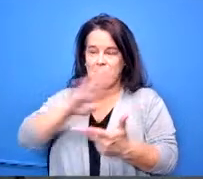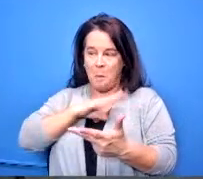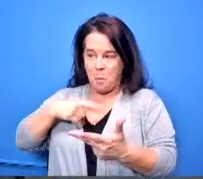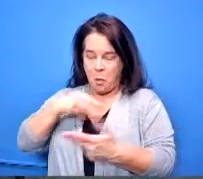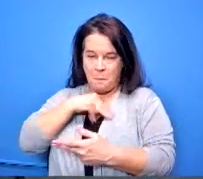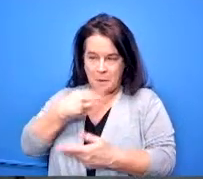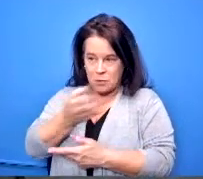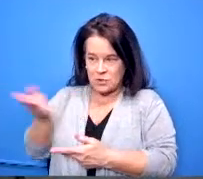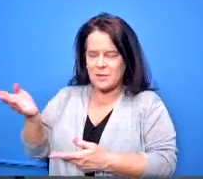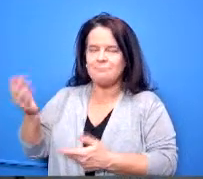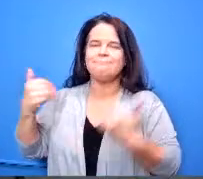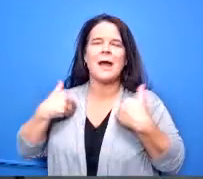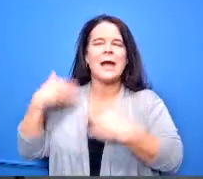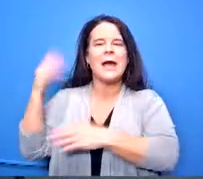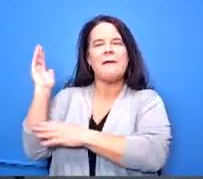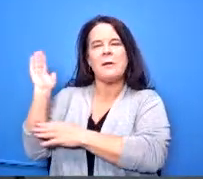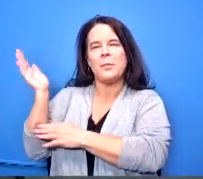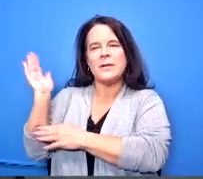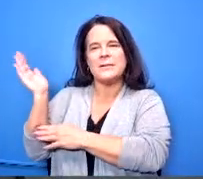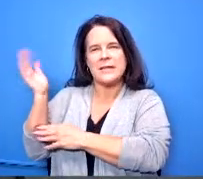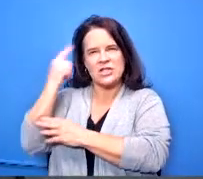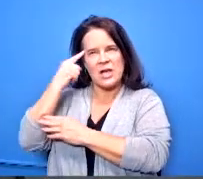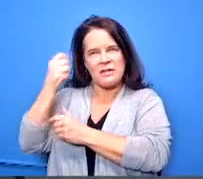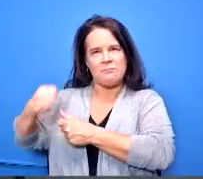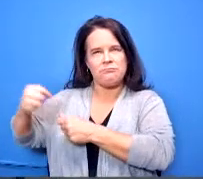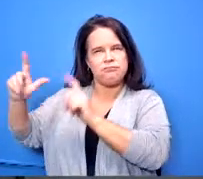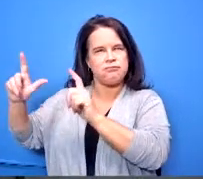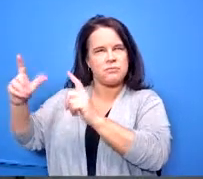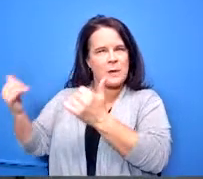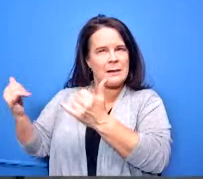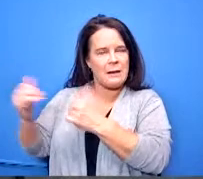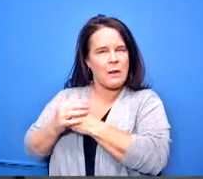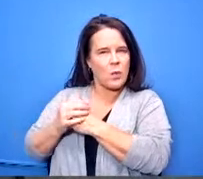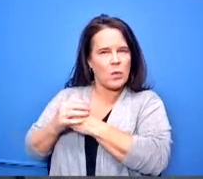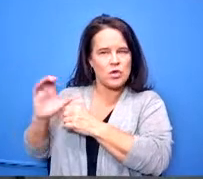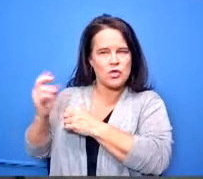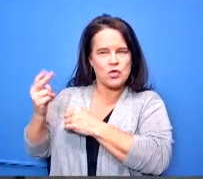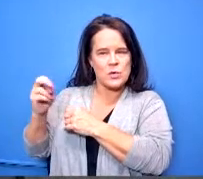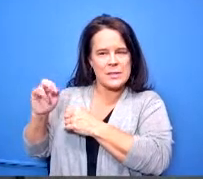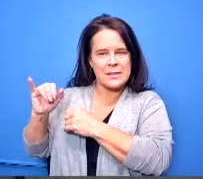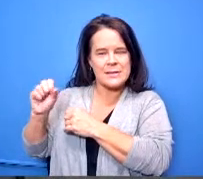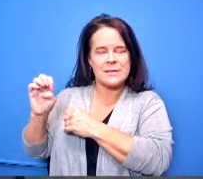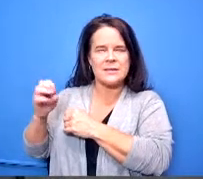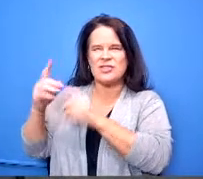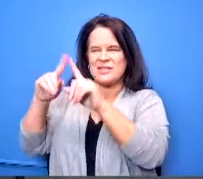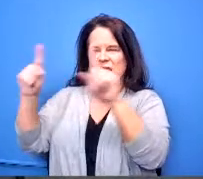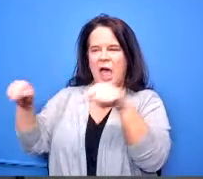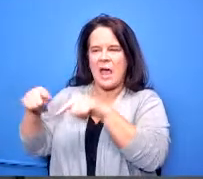think charisse is pulling up for us just some slides to follow along with i want to start by